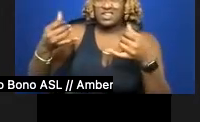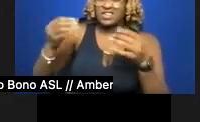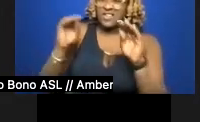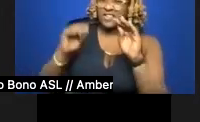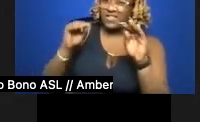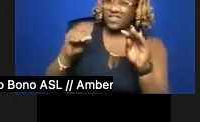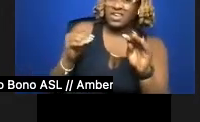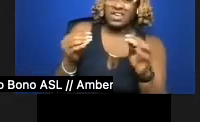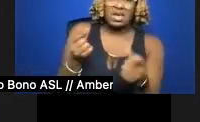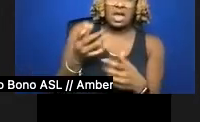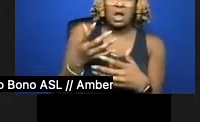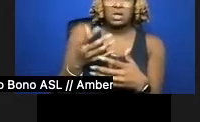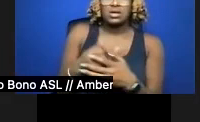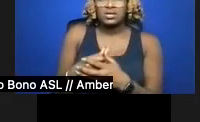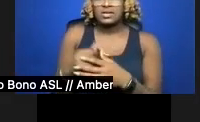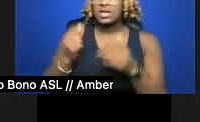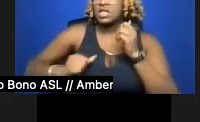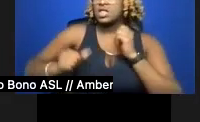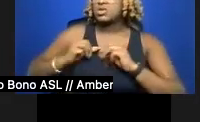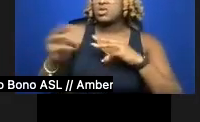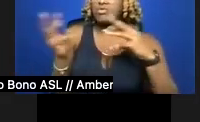of the theater of war, I picture the khaki fatigues